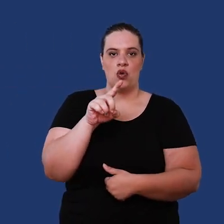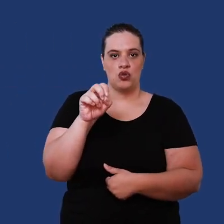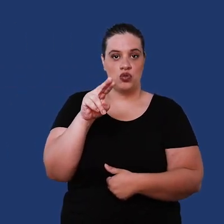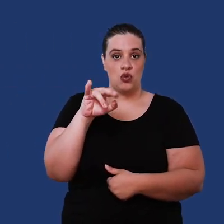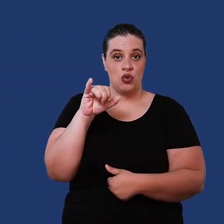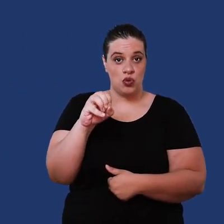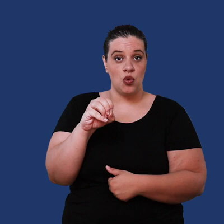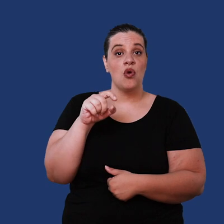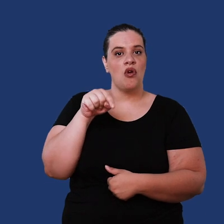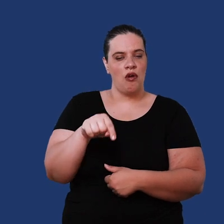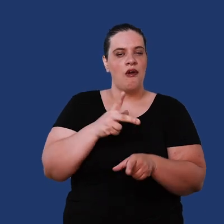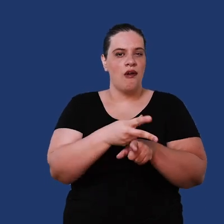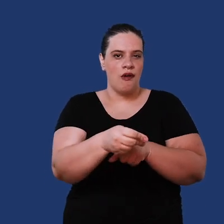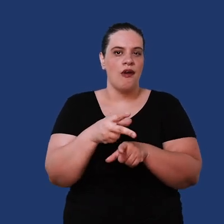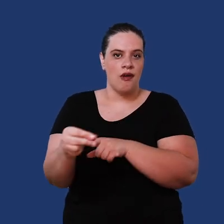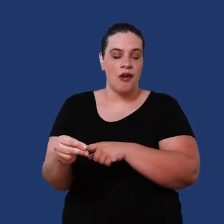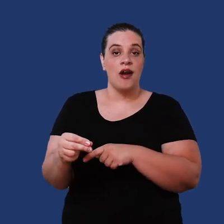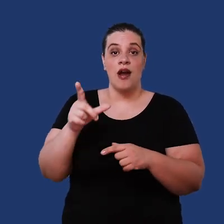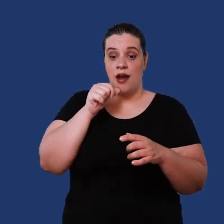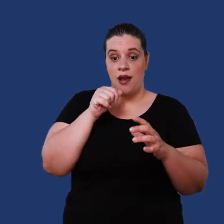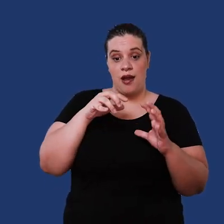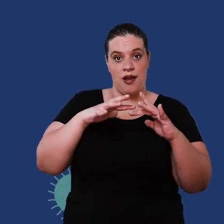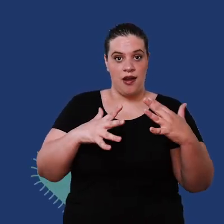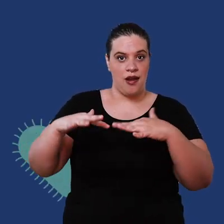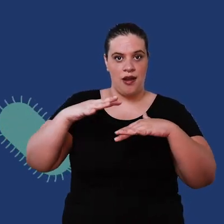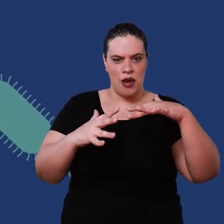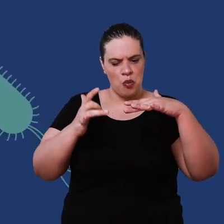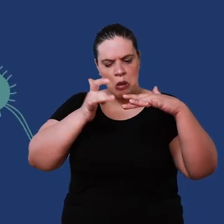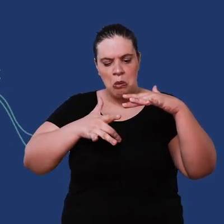very oxidizing gas and when injected into water in contact with any type of